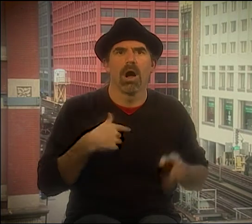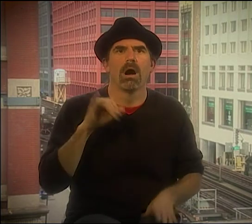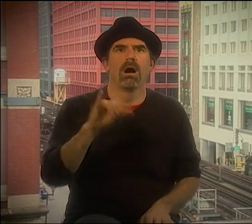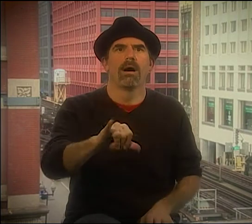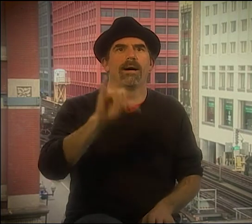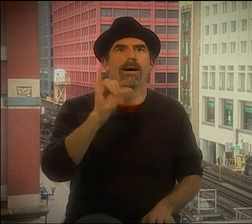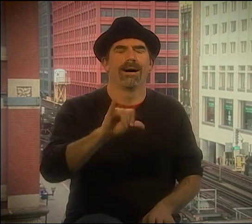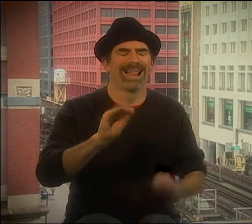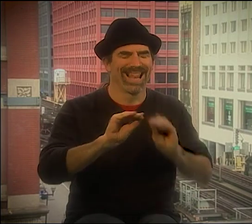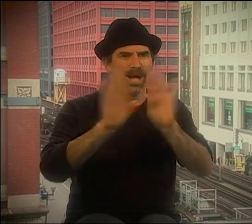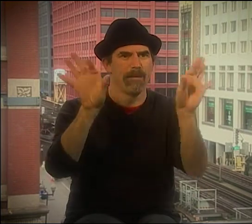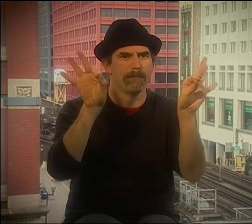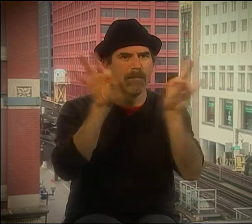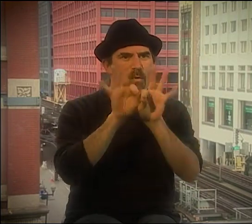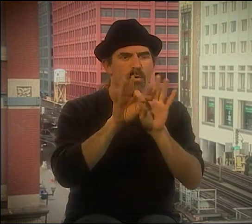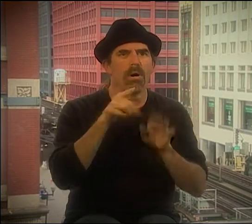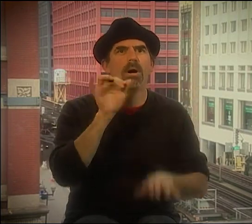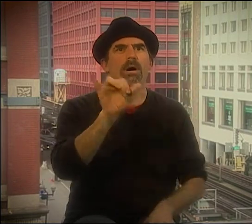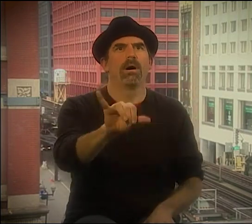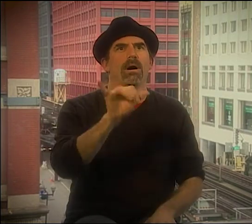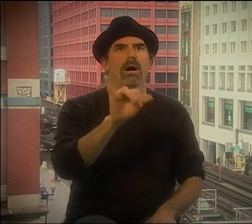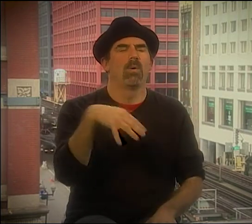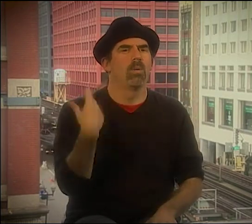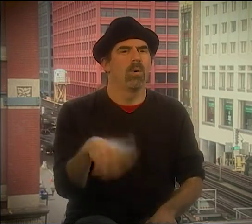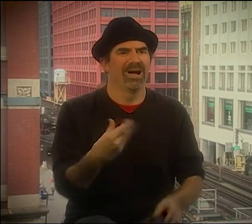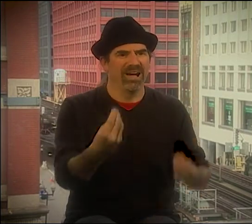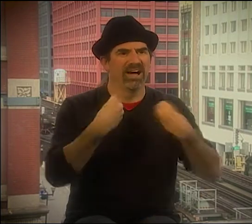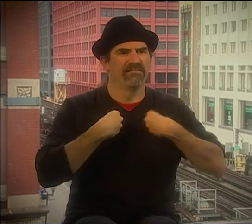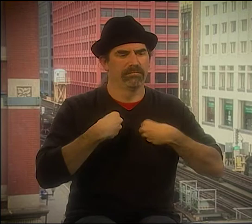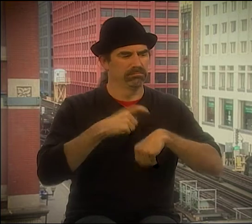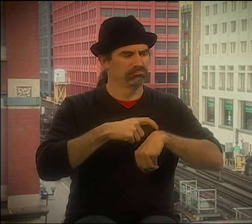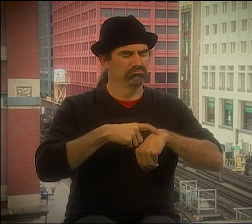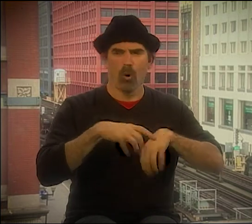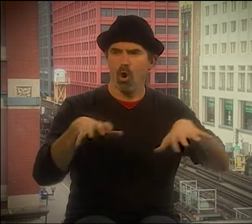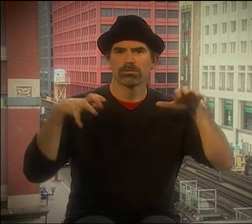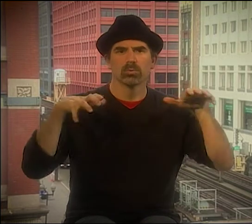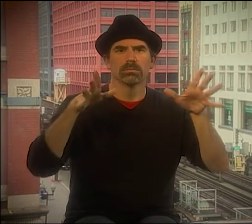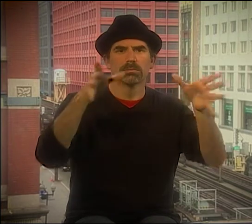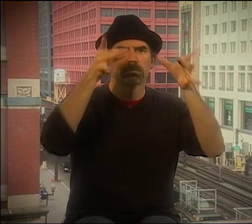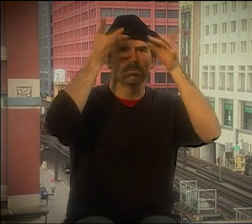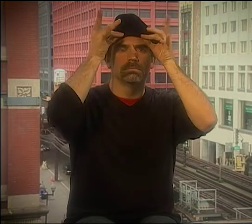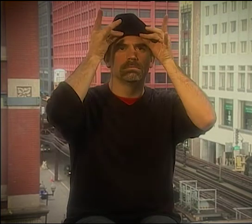IT WAS FASCINATING, PLUS HE WAS VERY, VERY MEASURED. NO HURRIES.